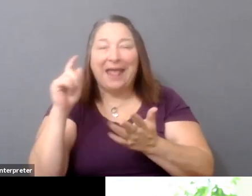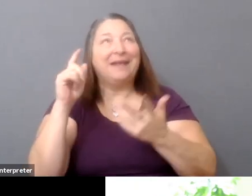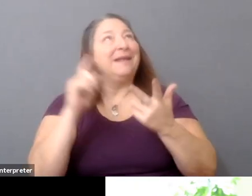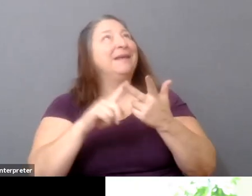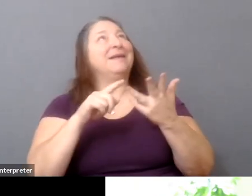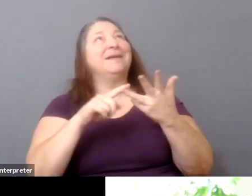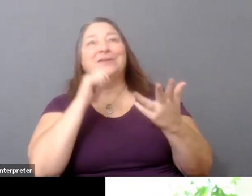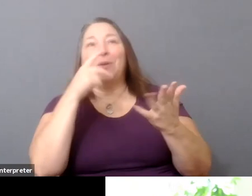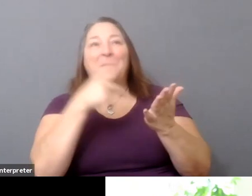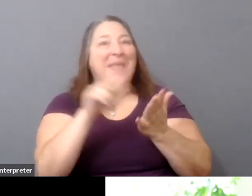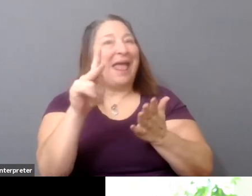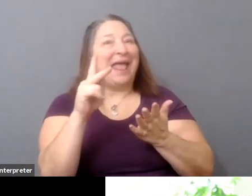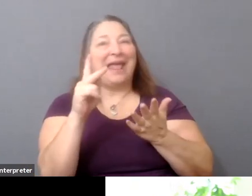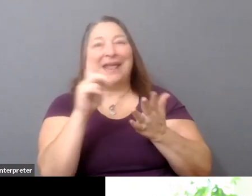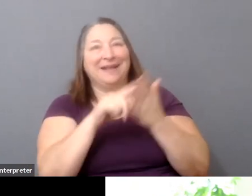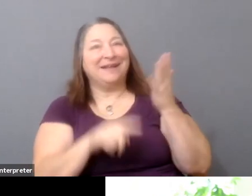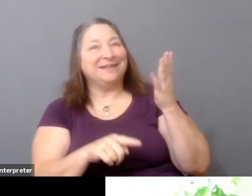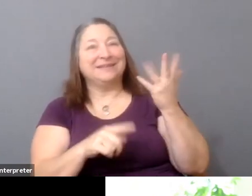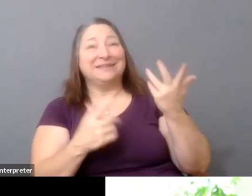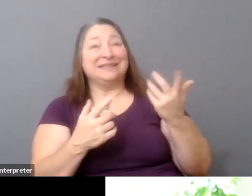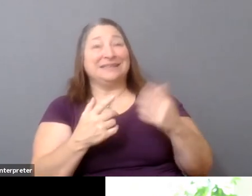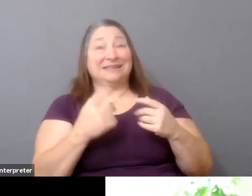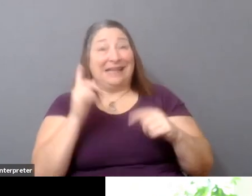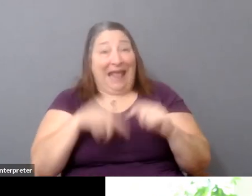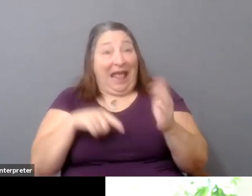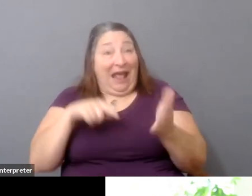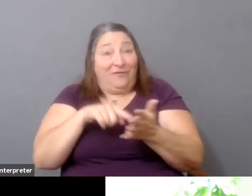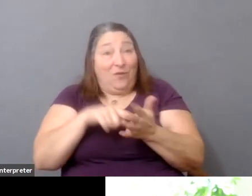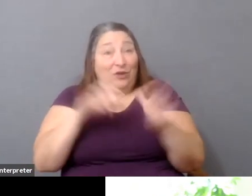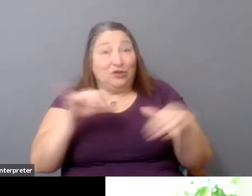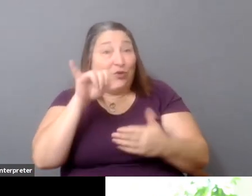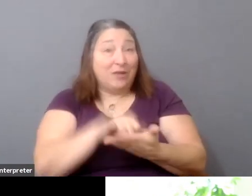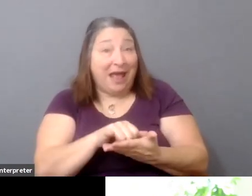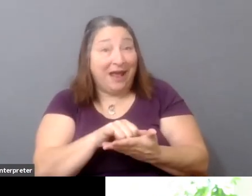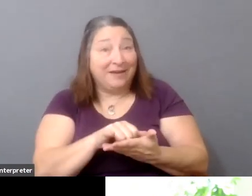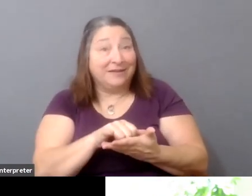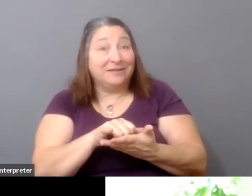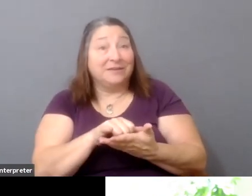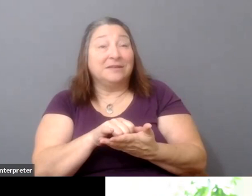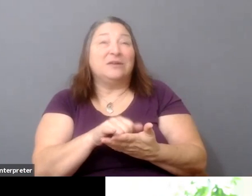you know, it's just not something they're able to do, or some of them have started to do that.